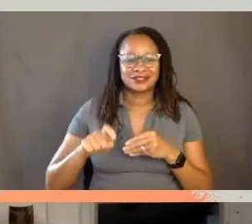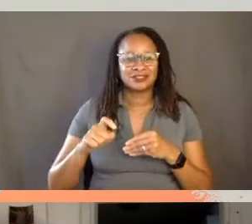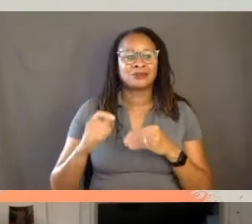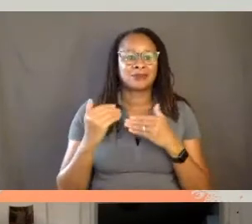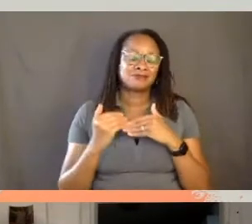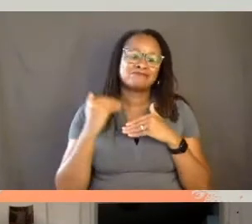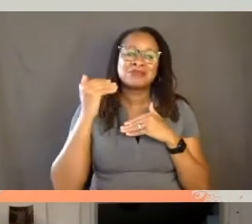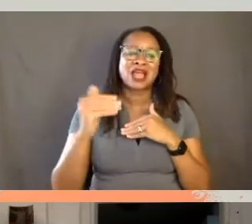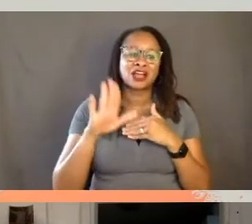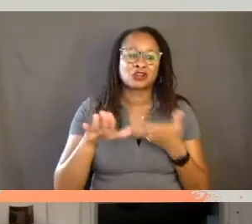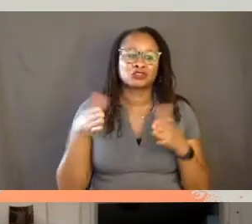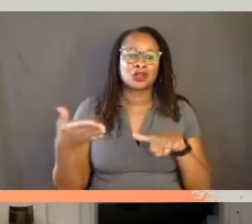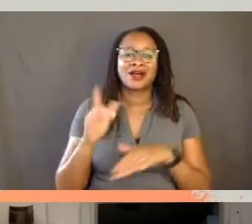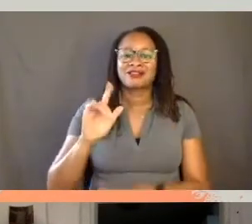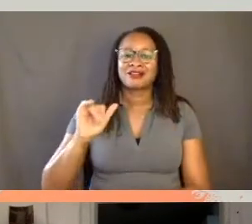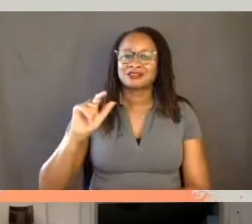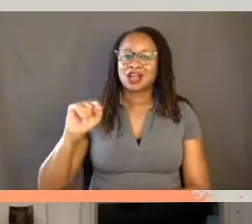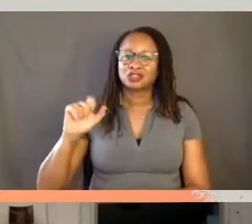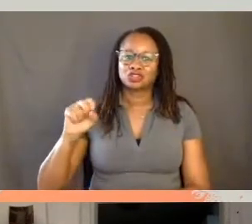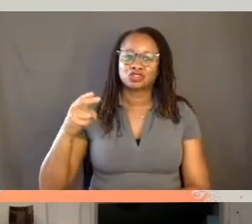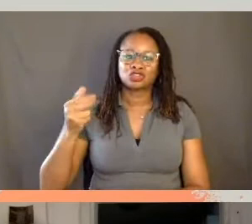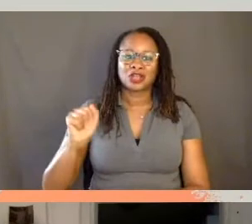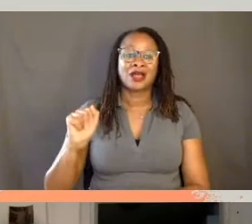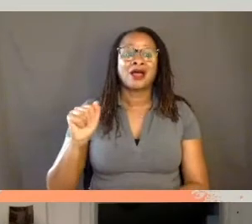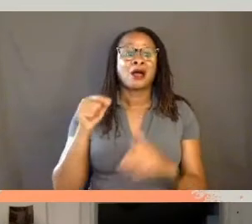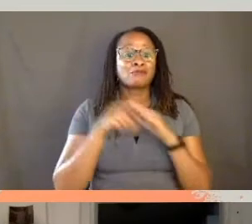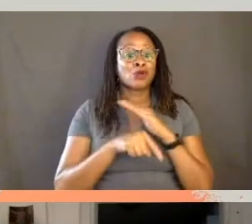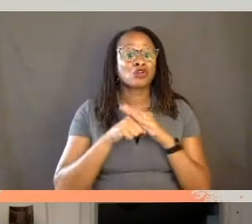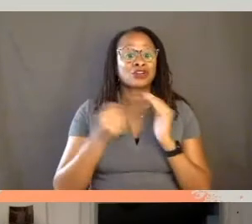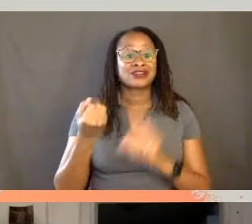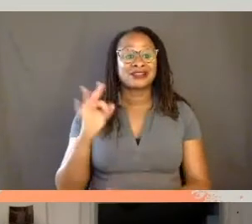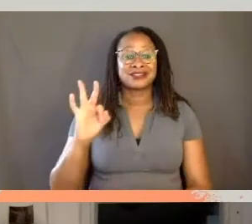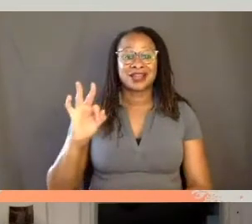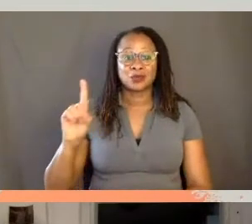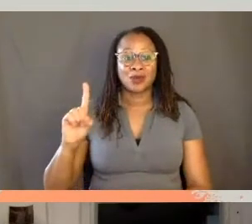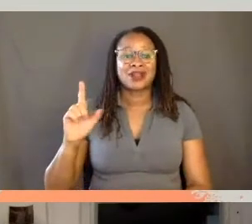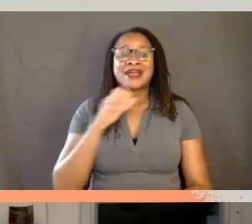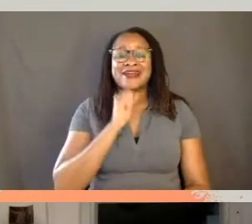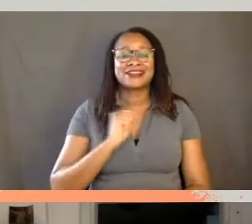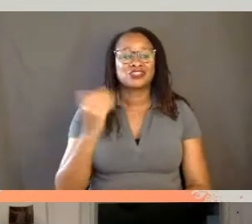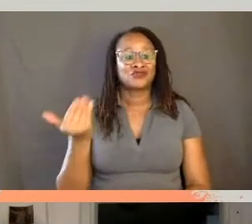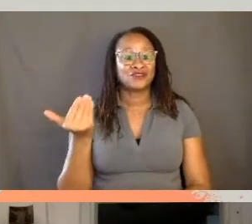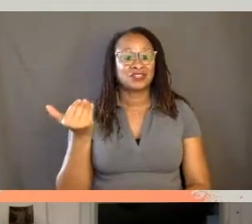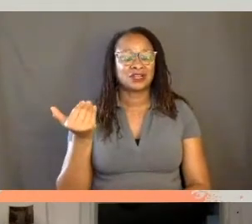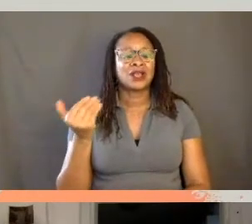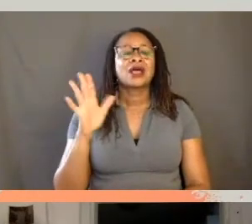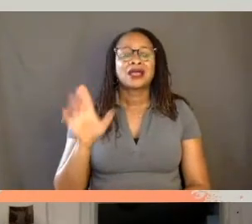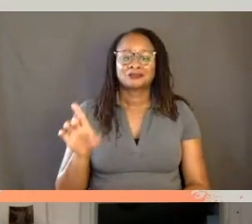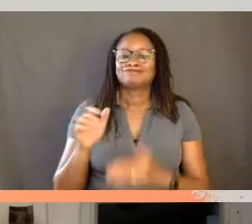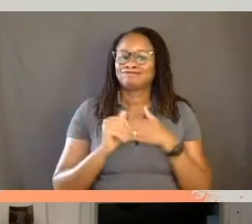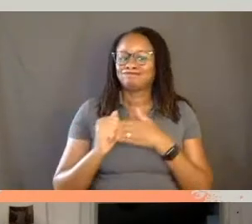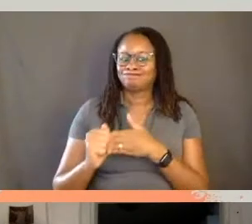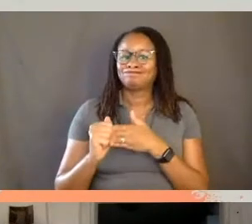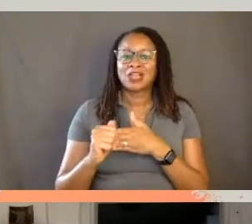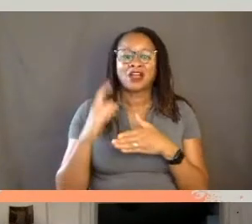Latasha was murdered in 1991 at the age of 15 and her death was a leading catalyst for the LA riots.